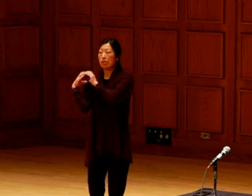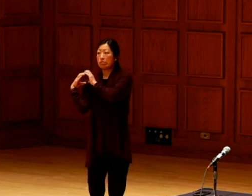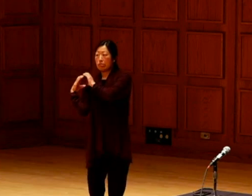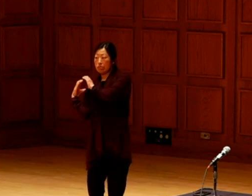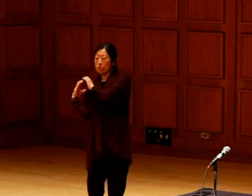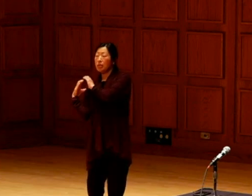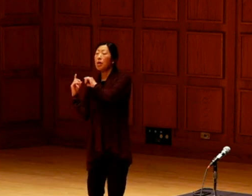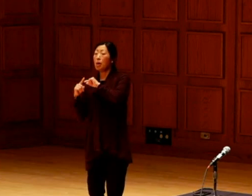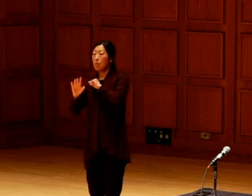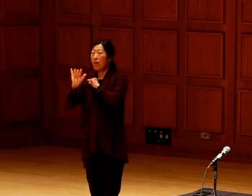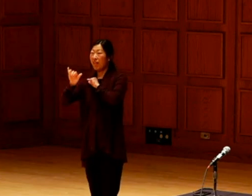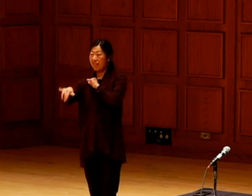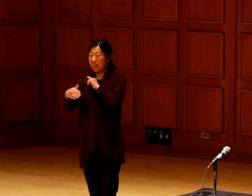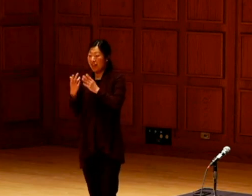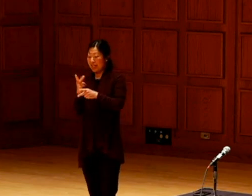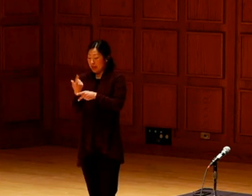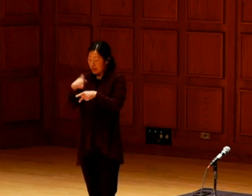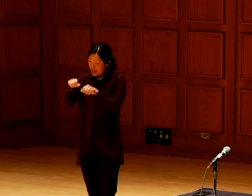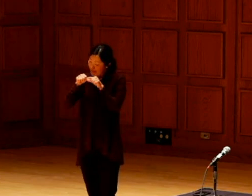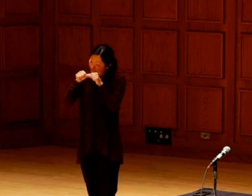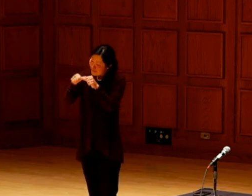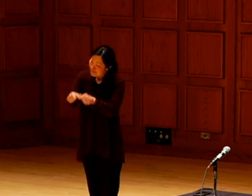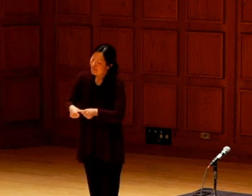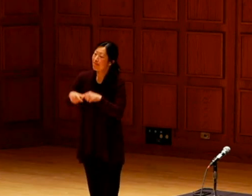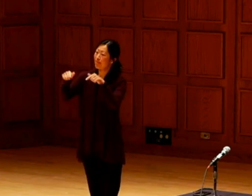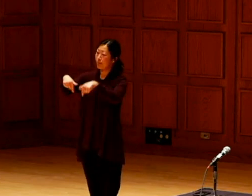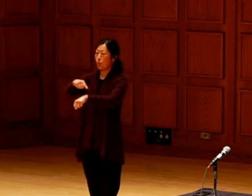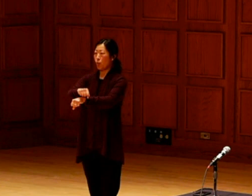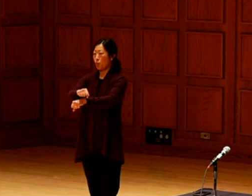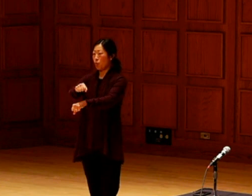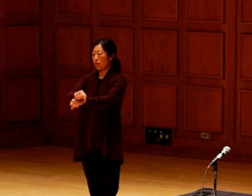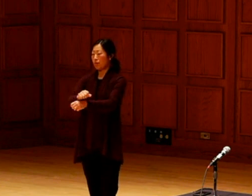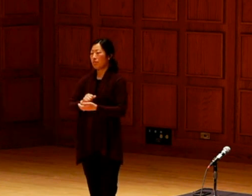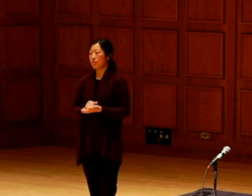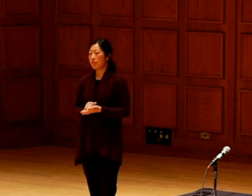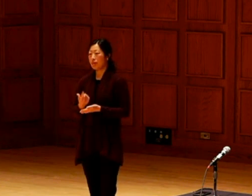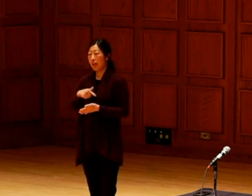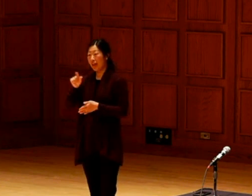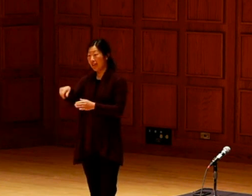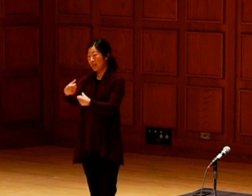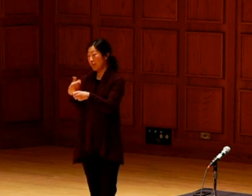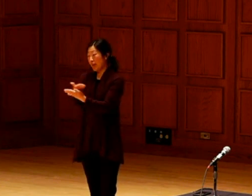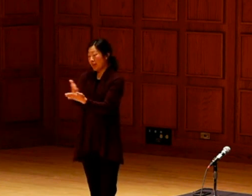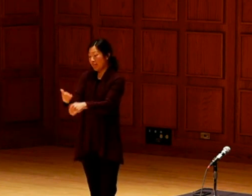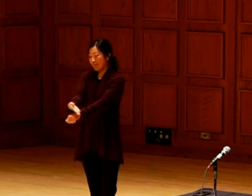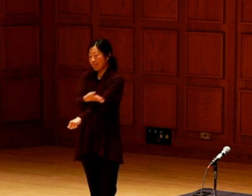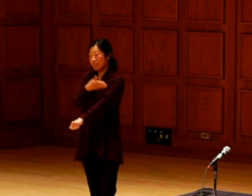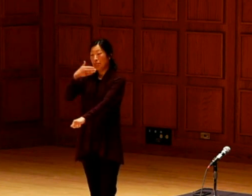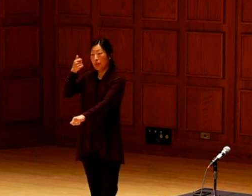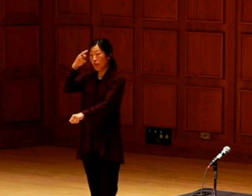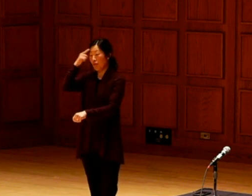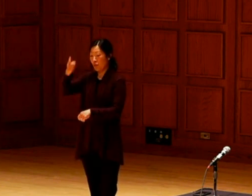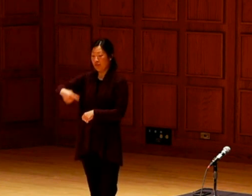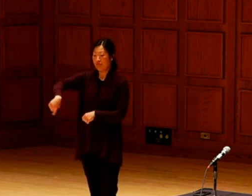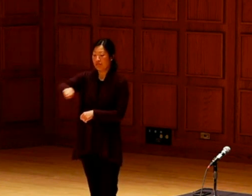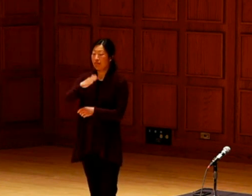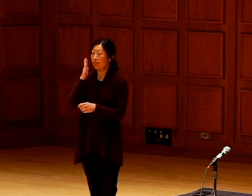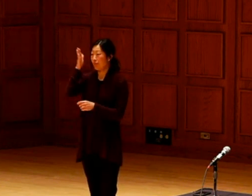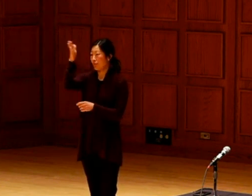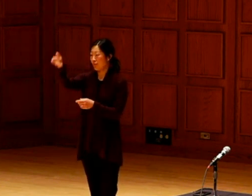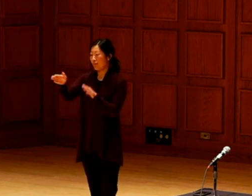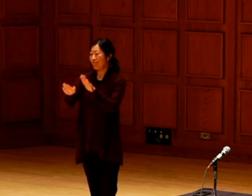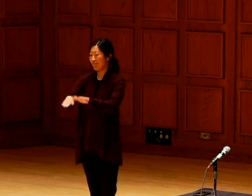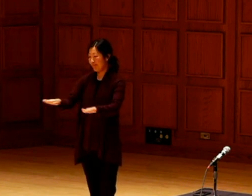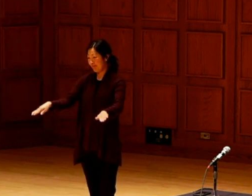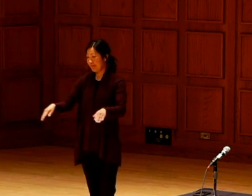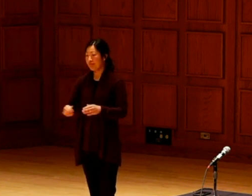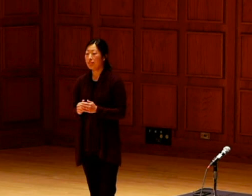I can't fail them.